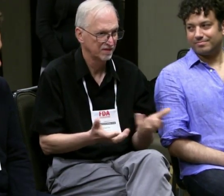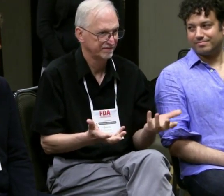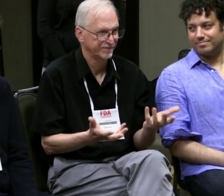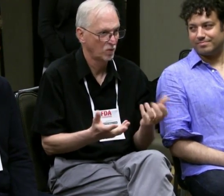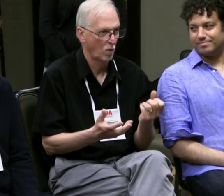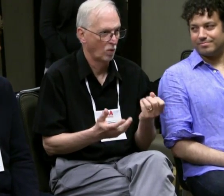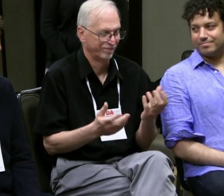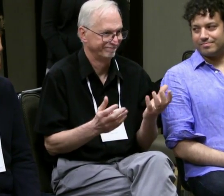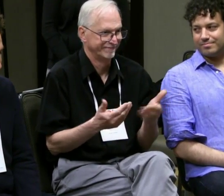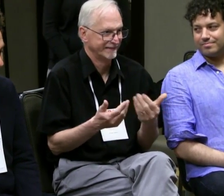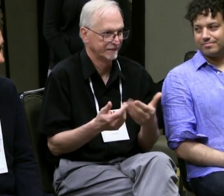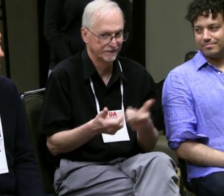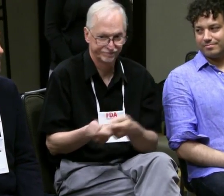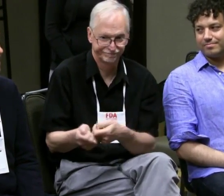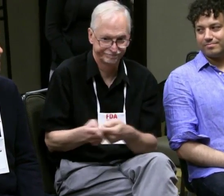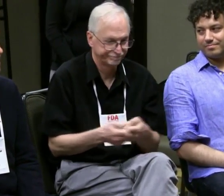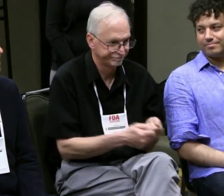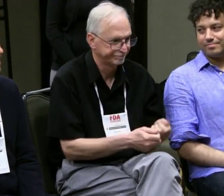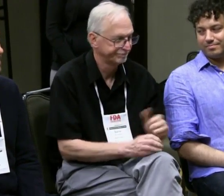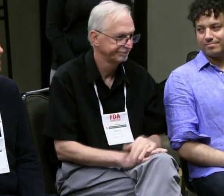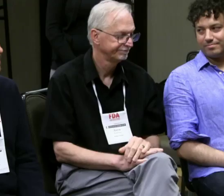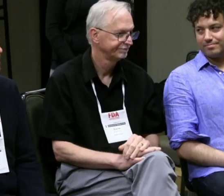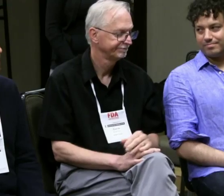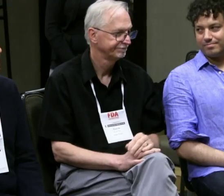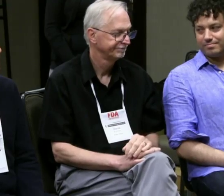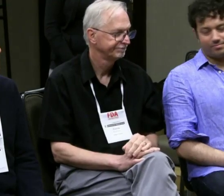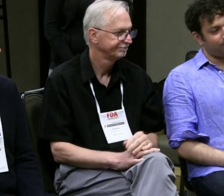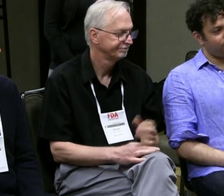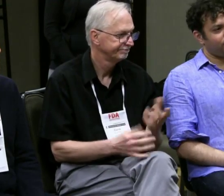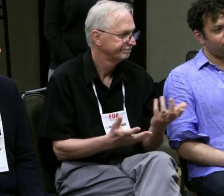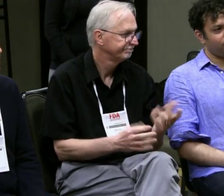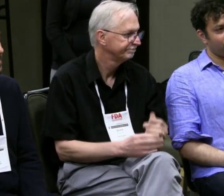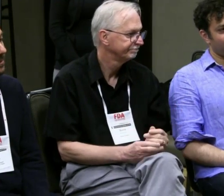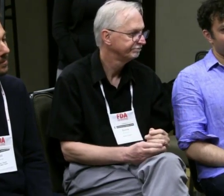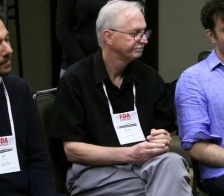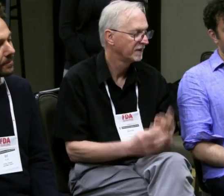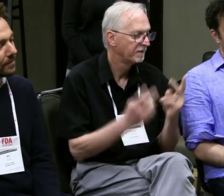having smartphones these days so it's an easy technology that you could use.